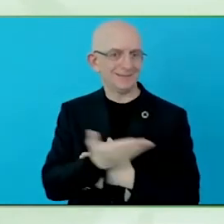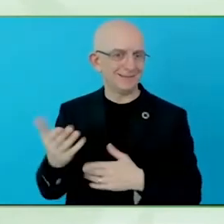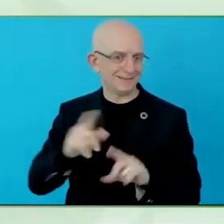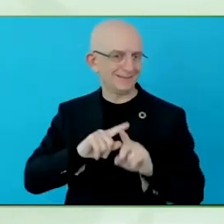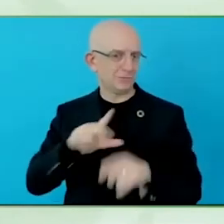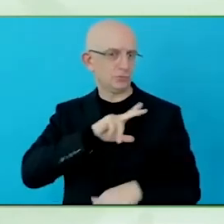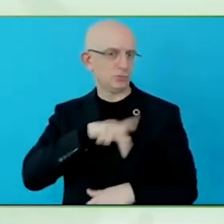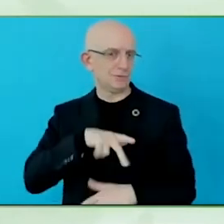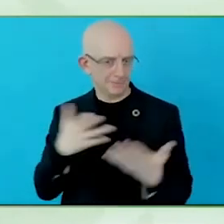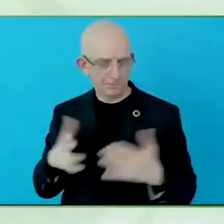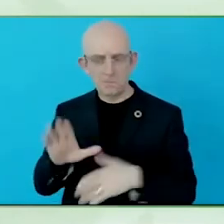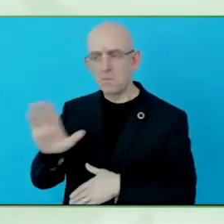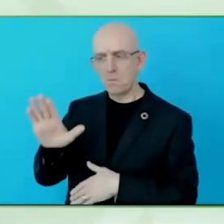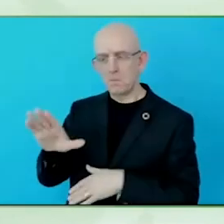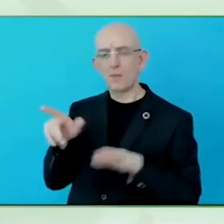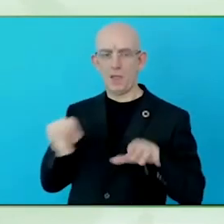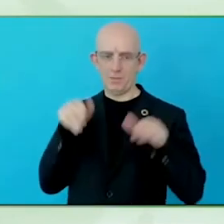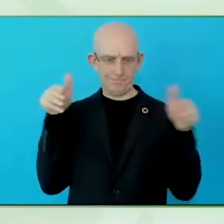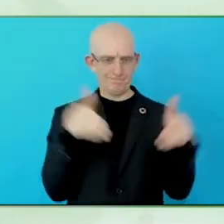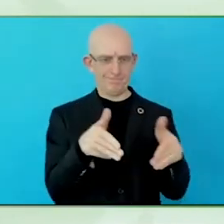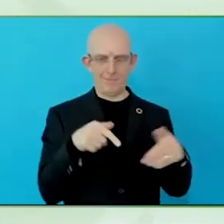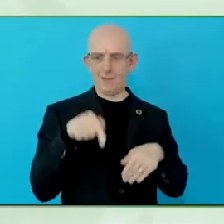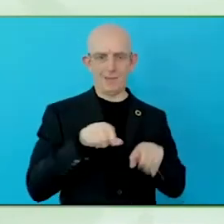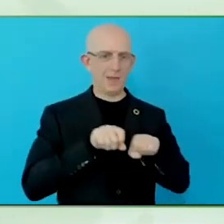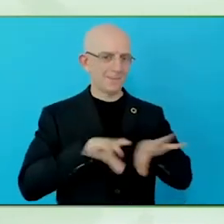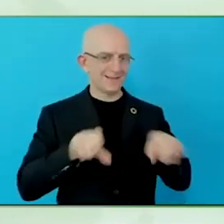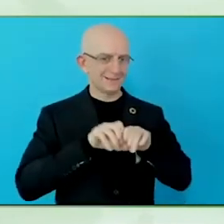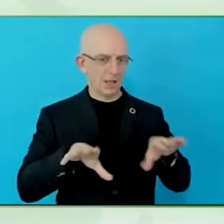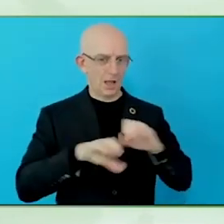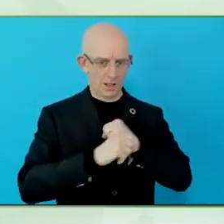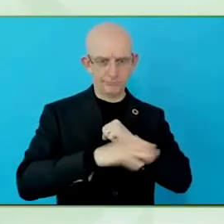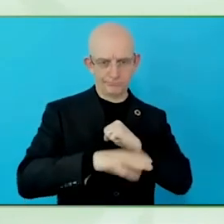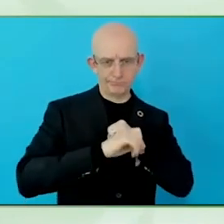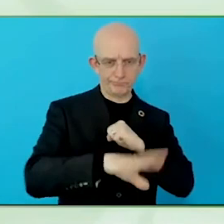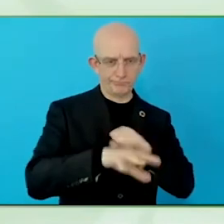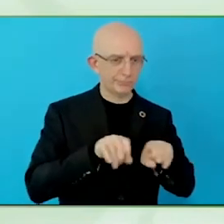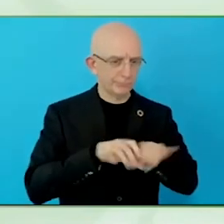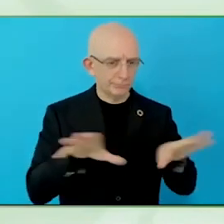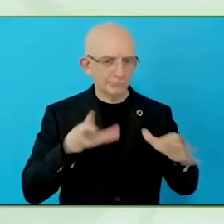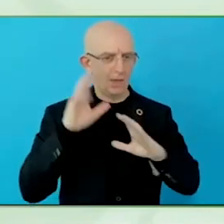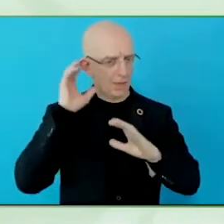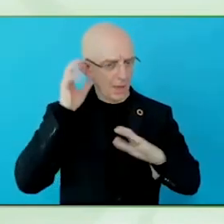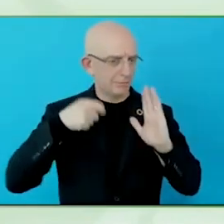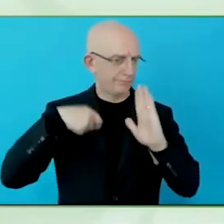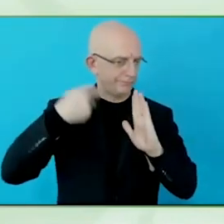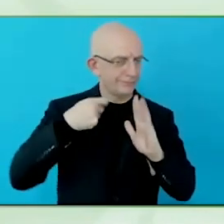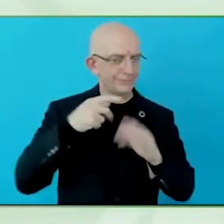First of all, I would probably come back a little bit to recent history.